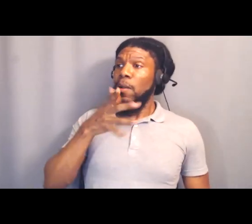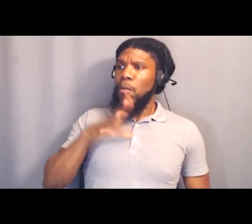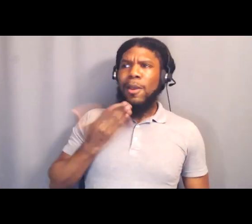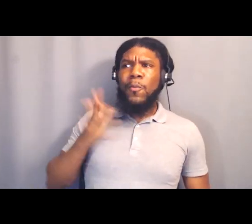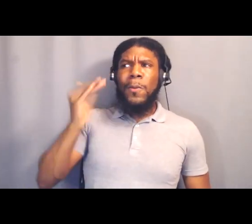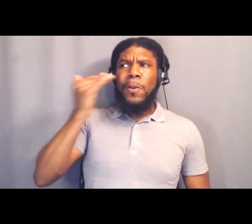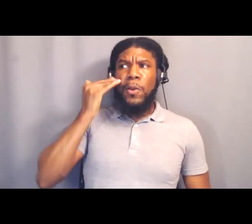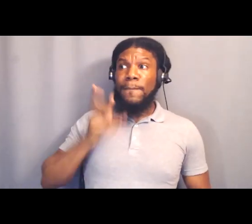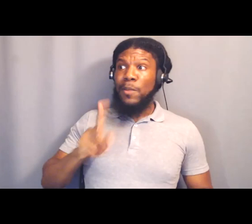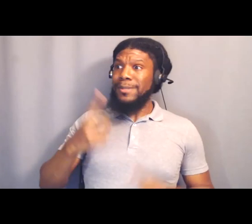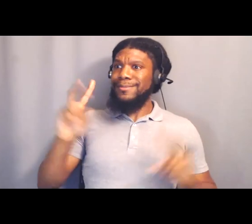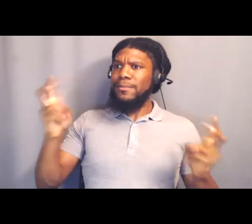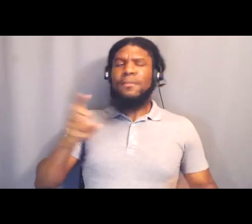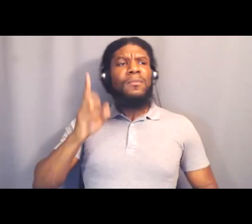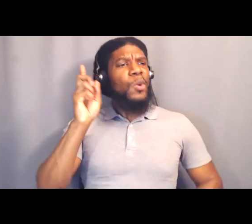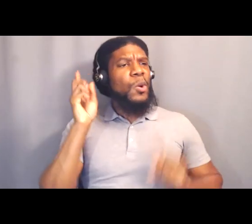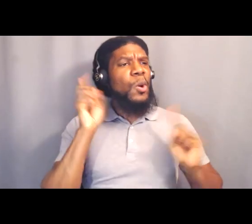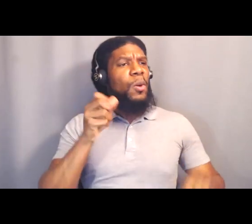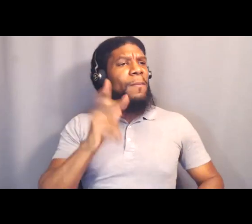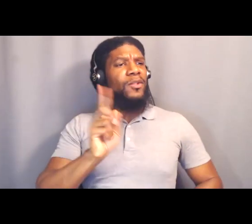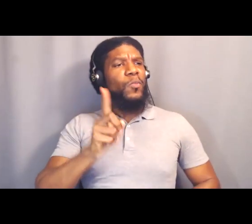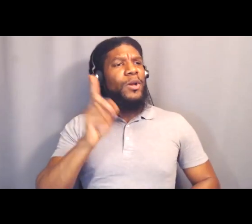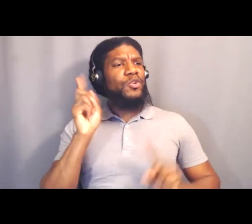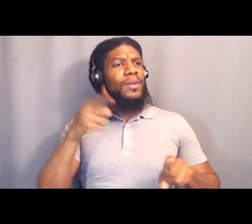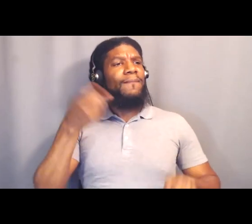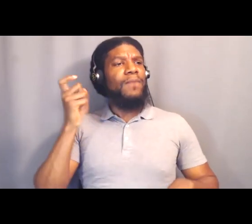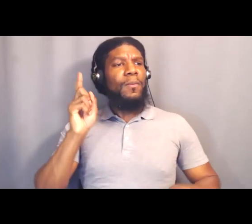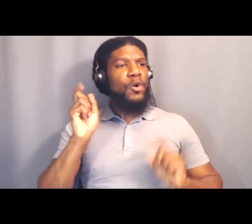go back to where you came from, go back to Africa or go back,